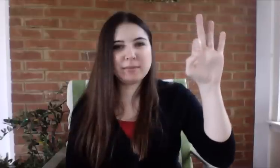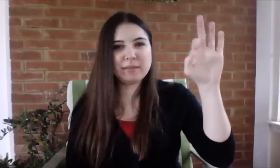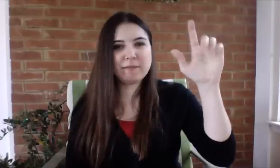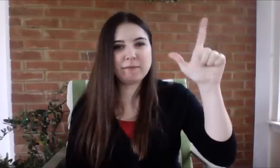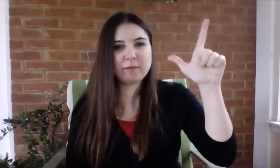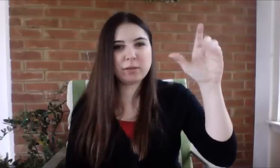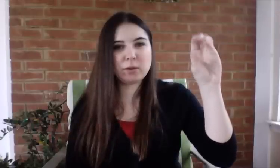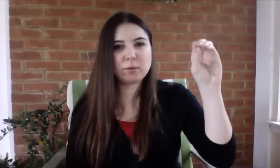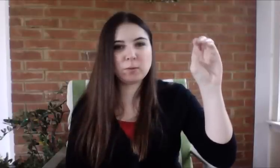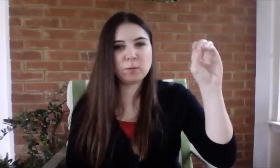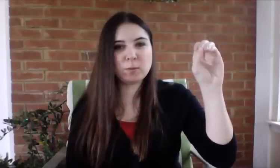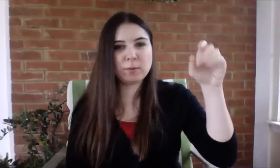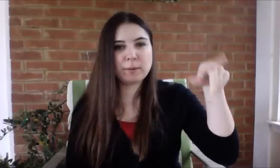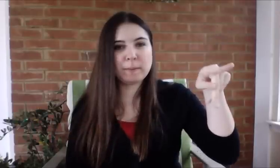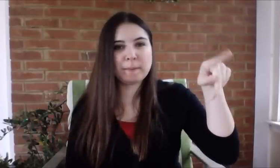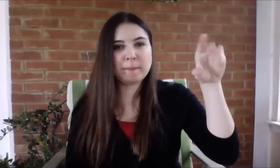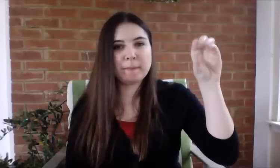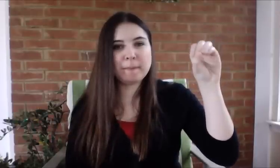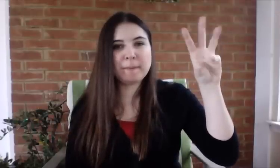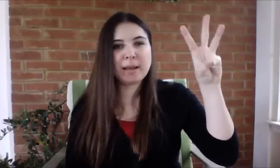Floo Powder